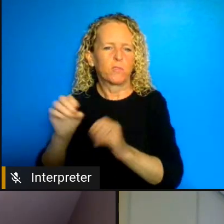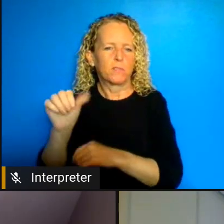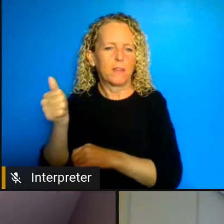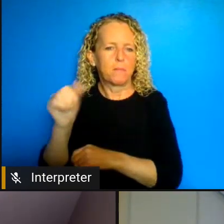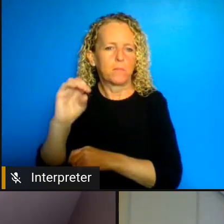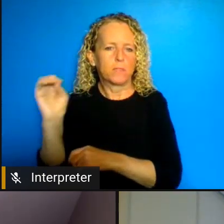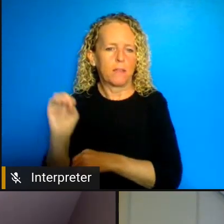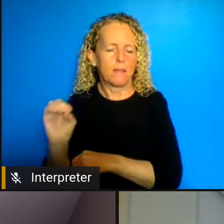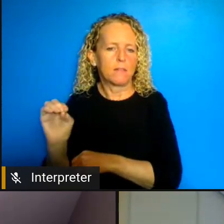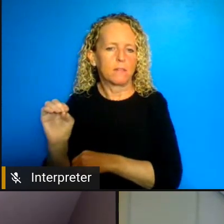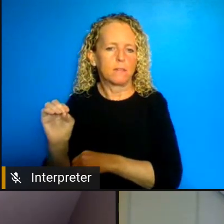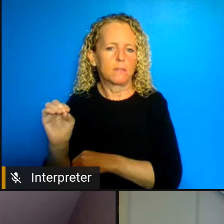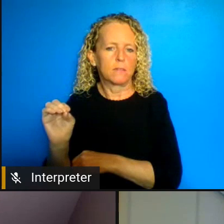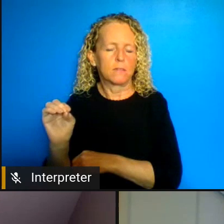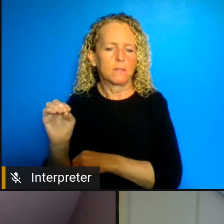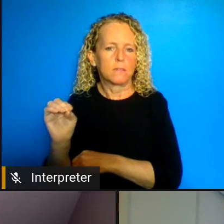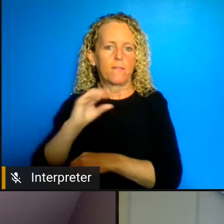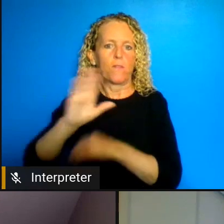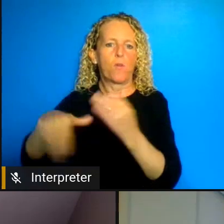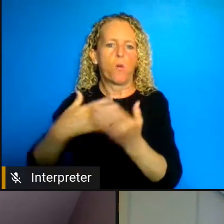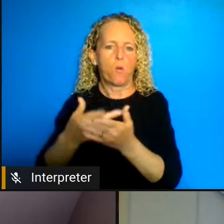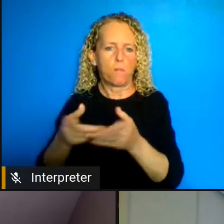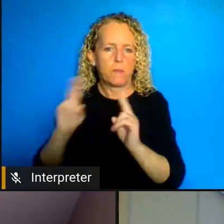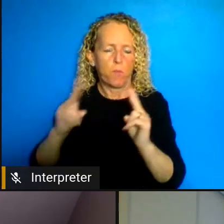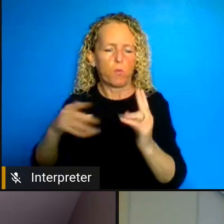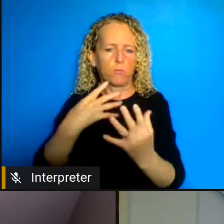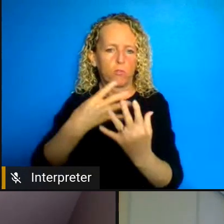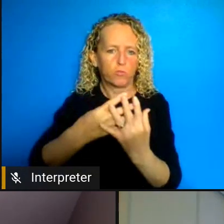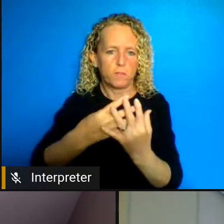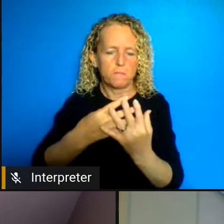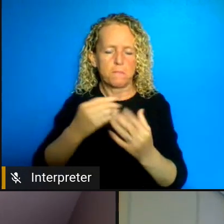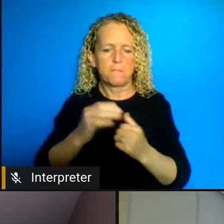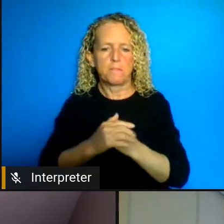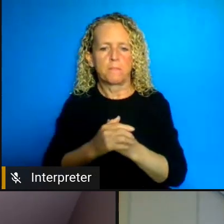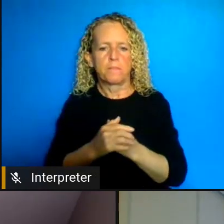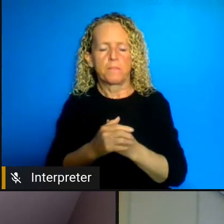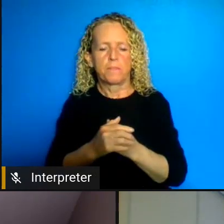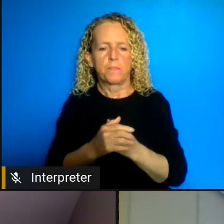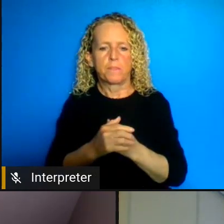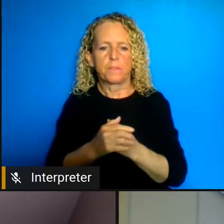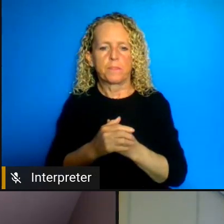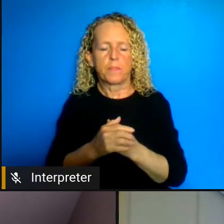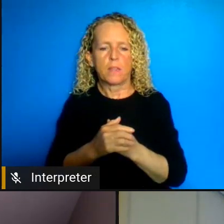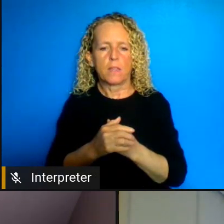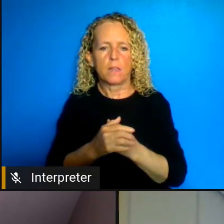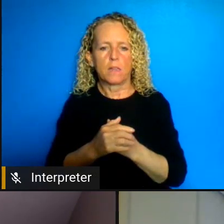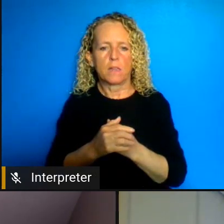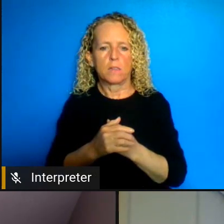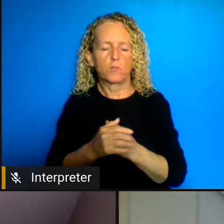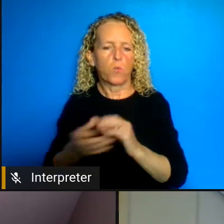incarcerated people and the other thing is so that's why we see that raid being